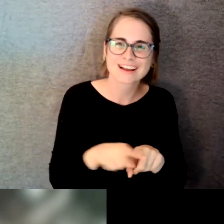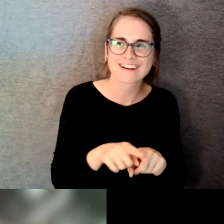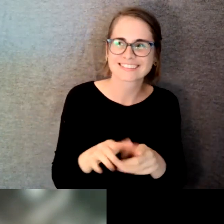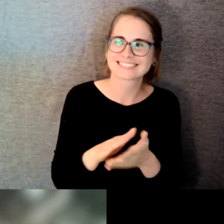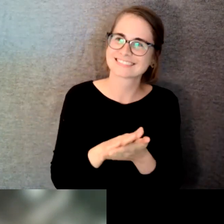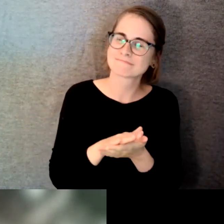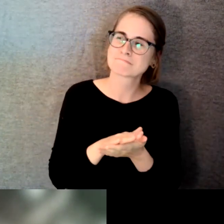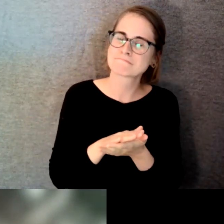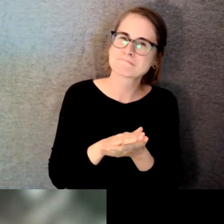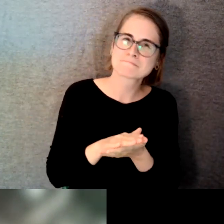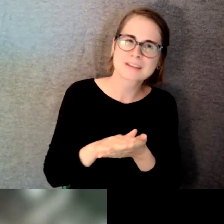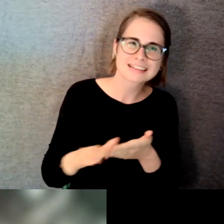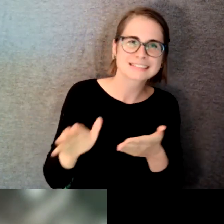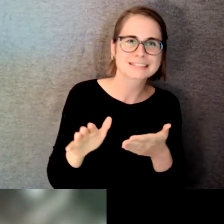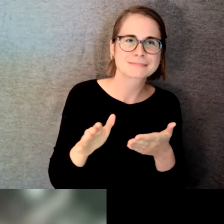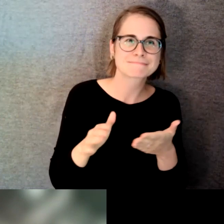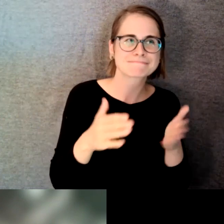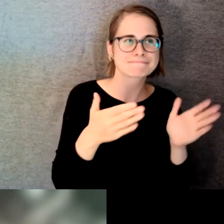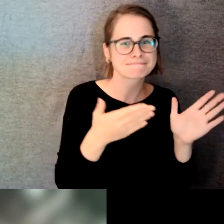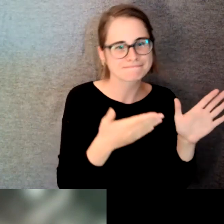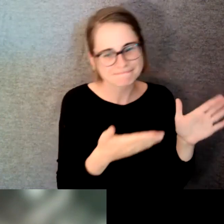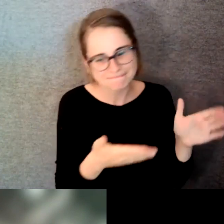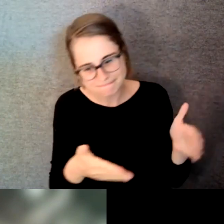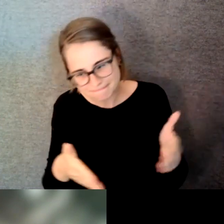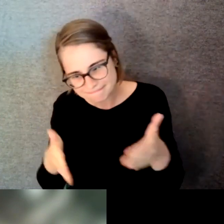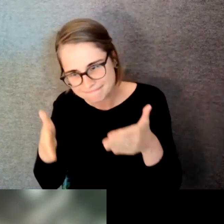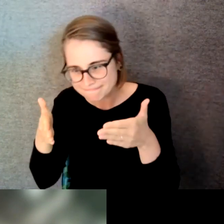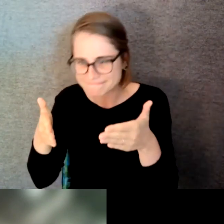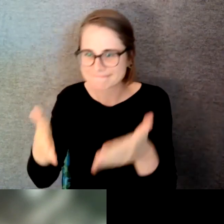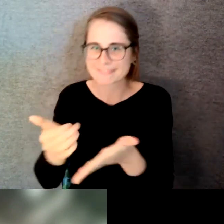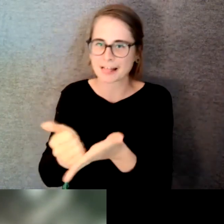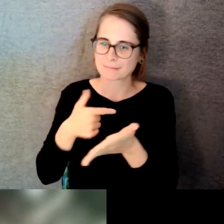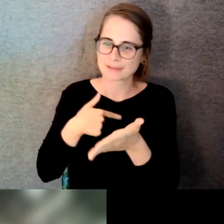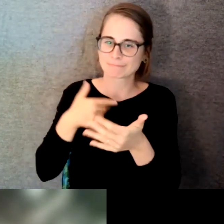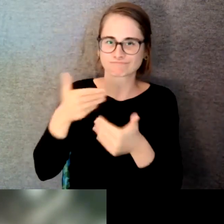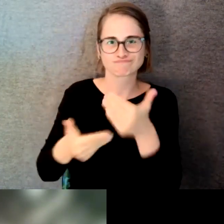of what I guess would be the theme of my story here today and how I have ended up at this